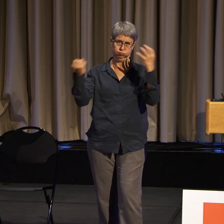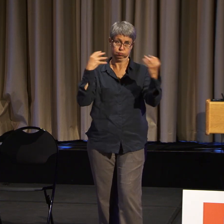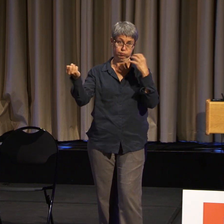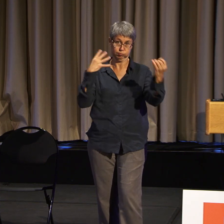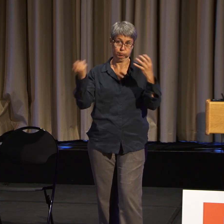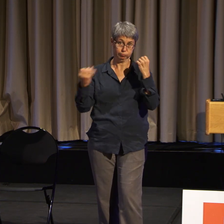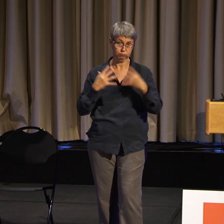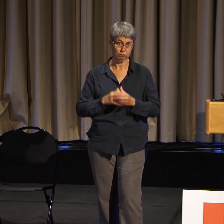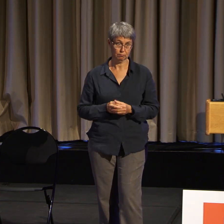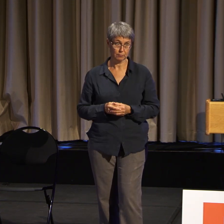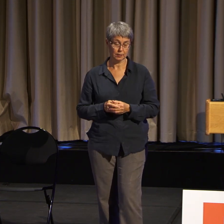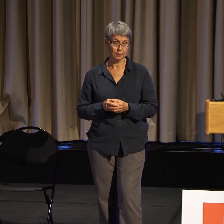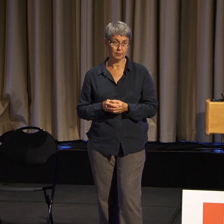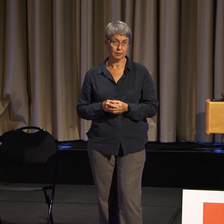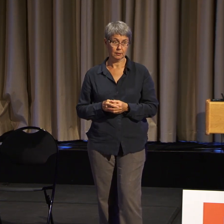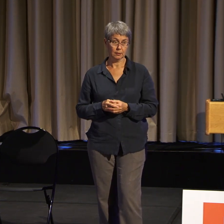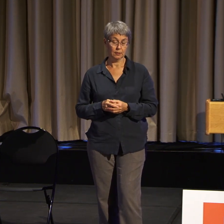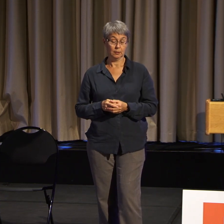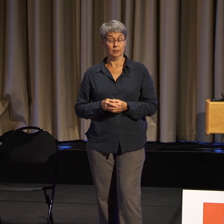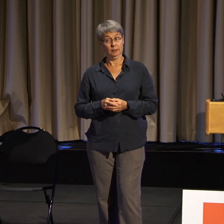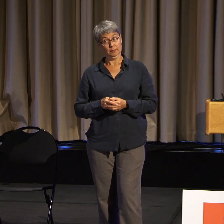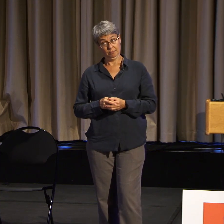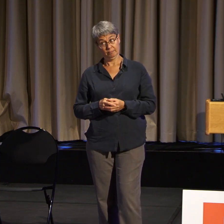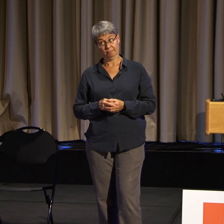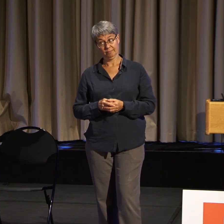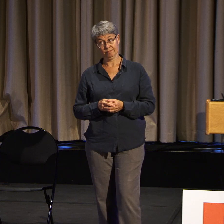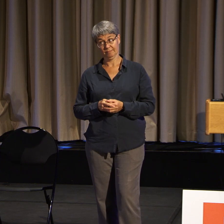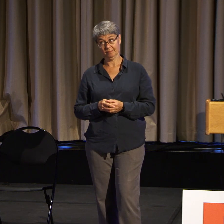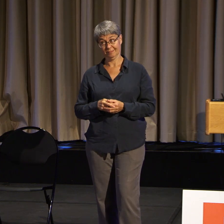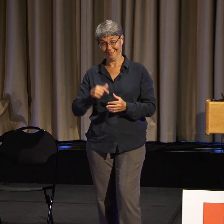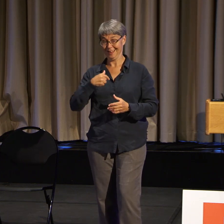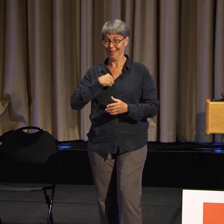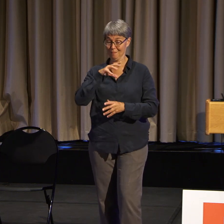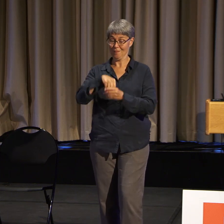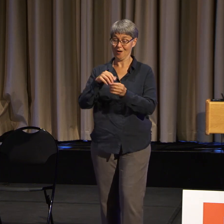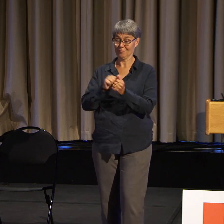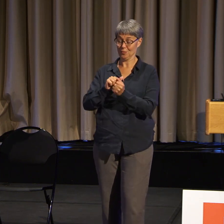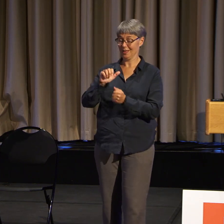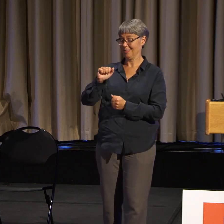being in ADAPT for 32 years, and working on the Americans with Disabilities Act, and then working